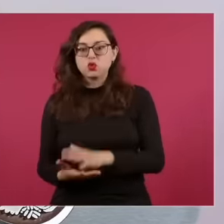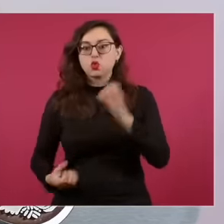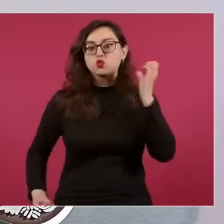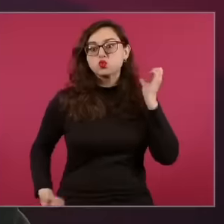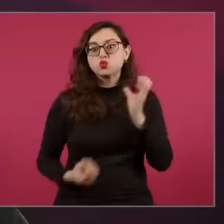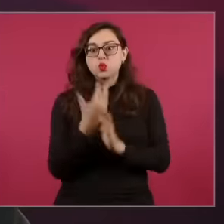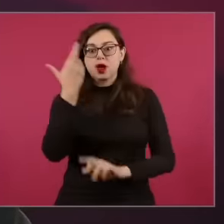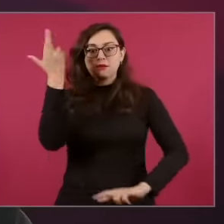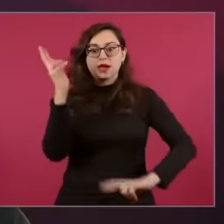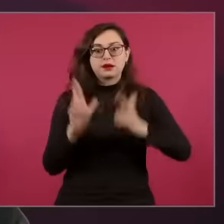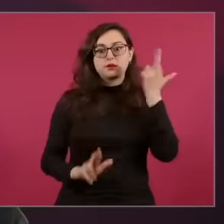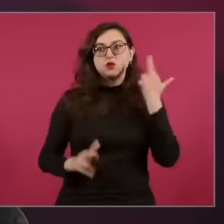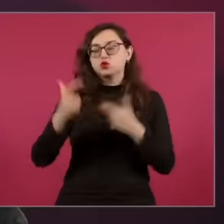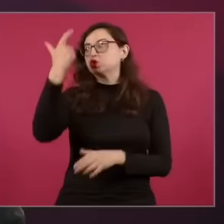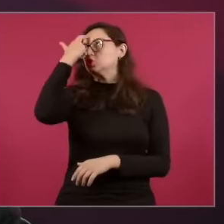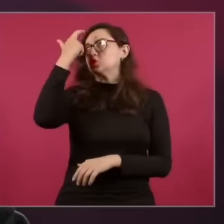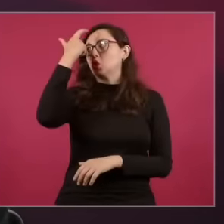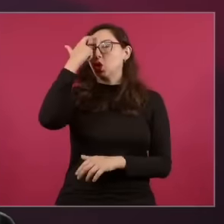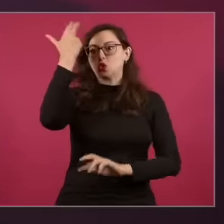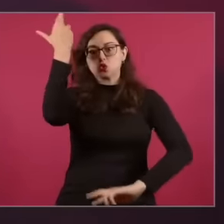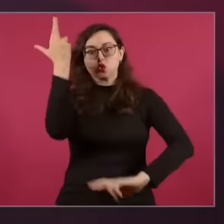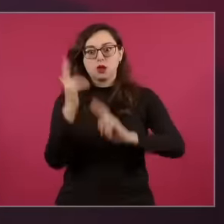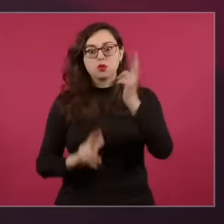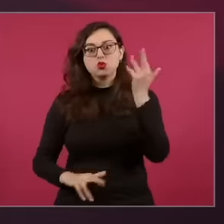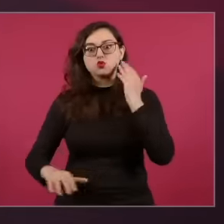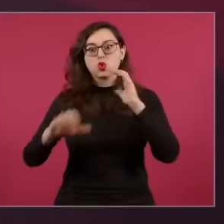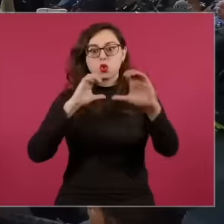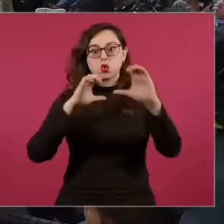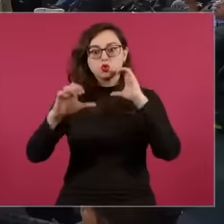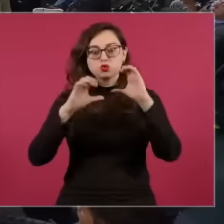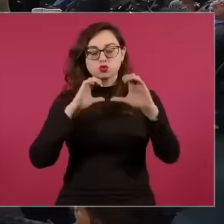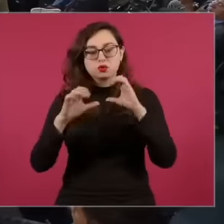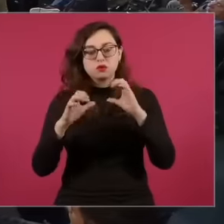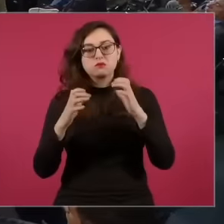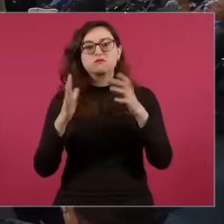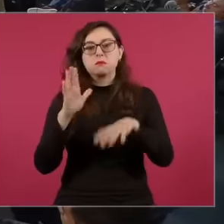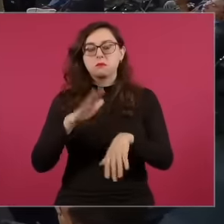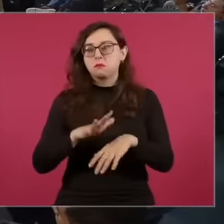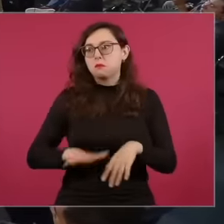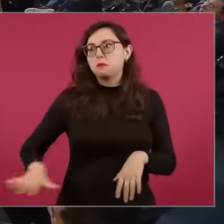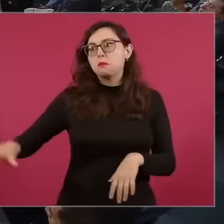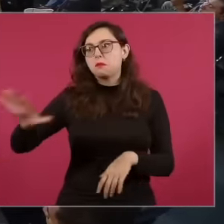revolution and a political Revolution that has empowered citizens through